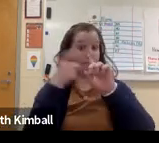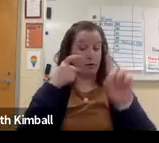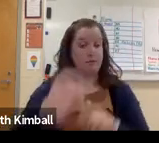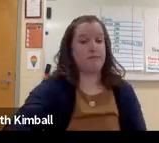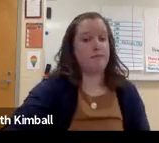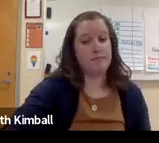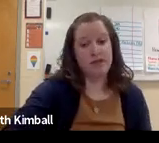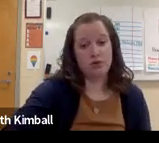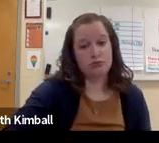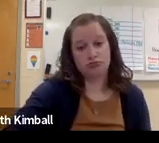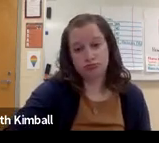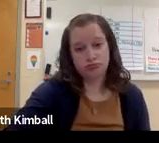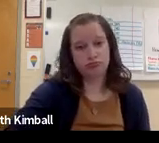And then you can choose whichever states.